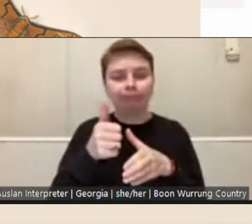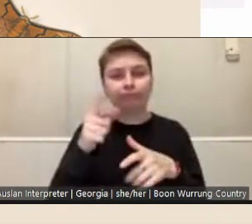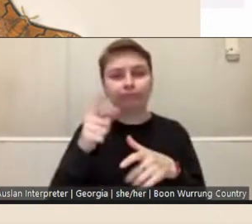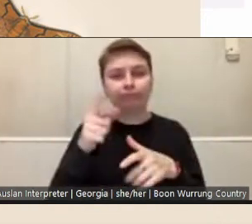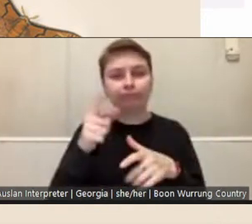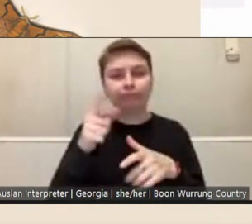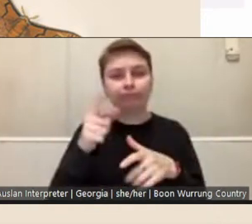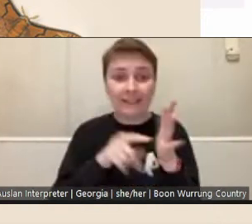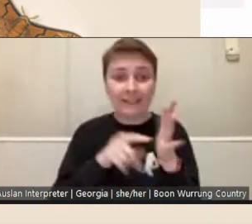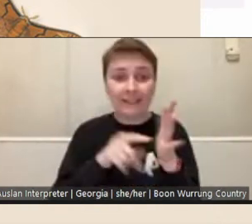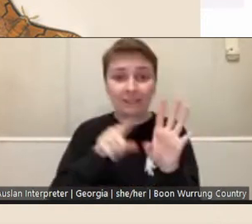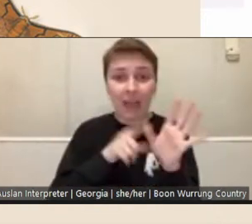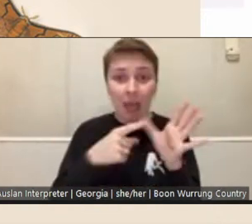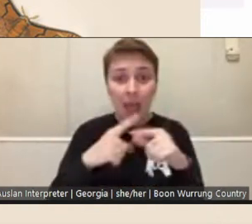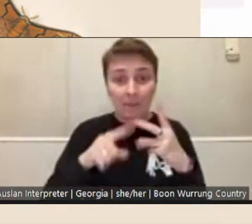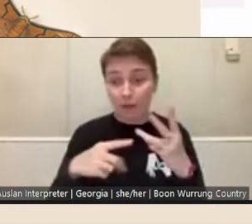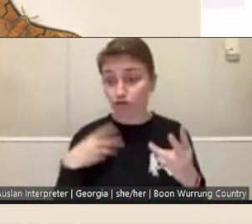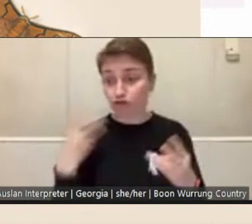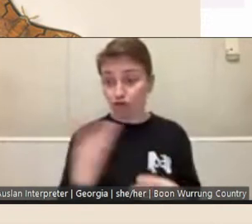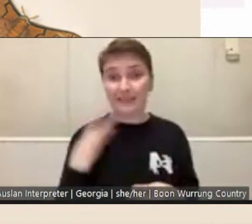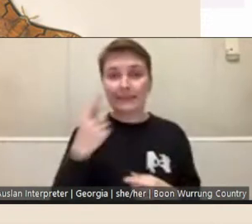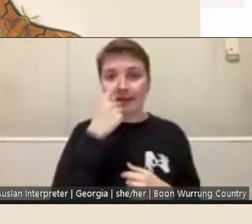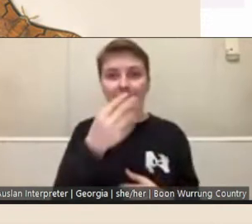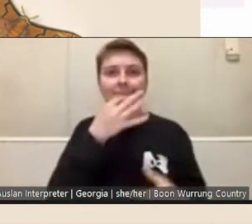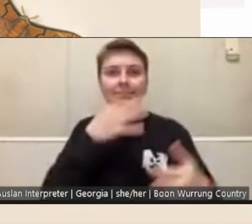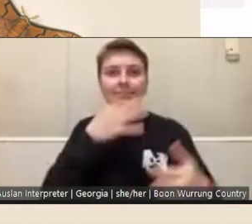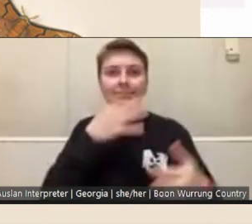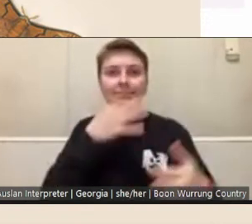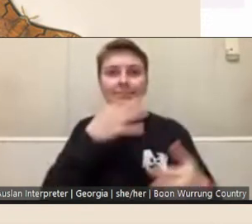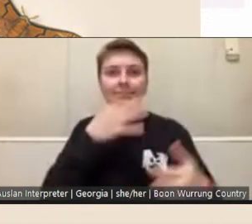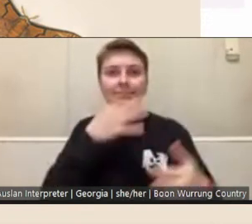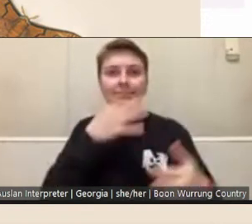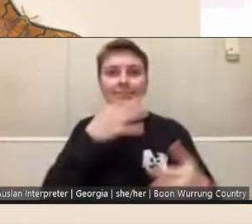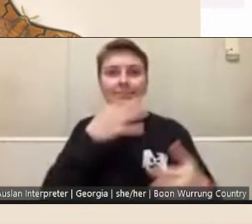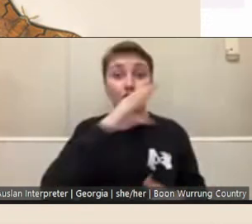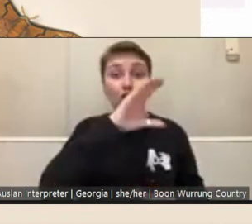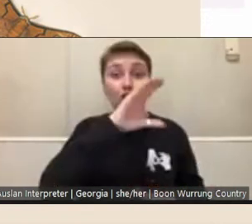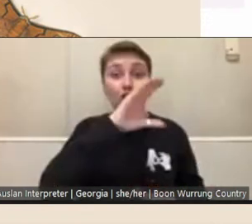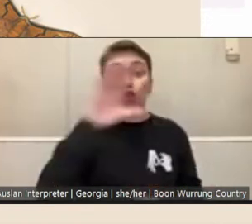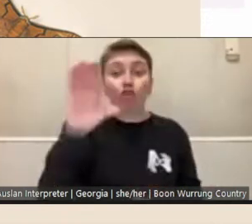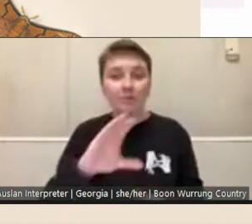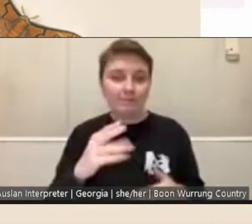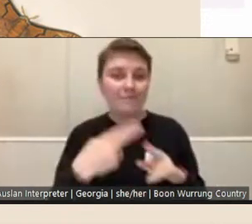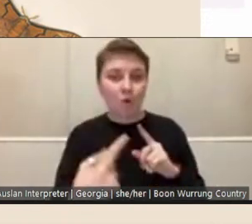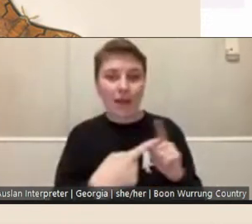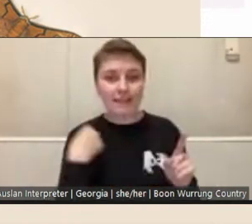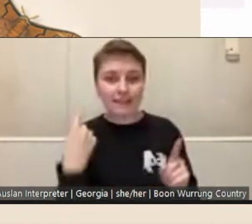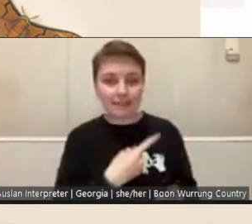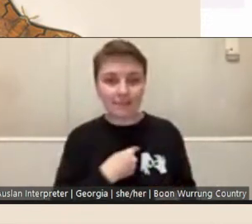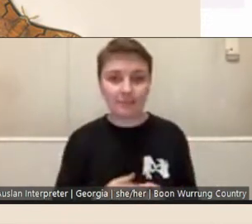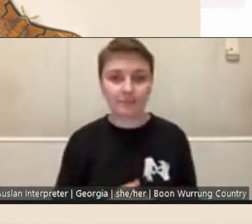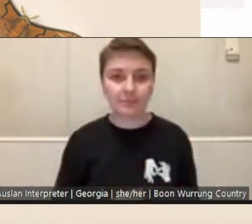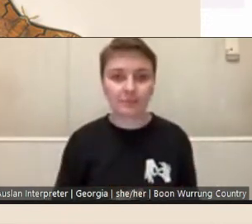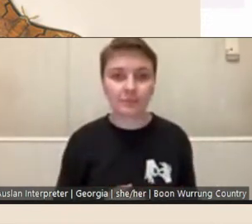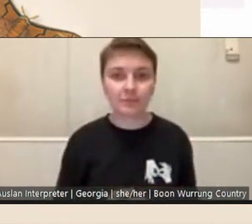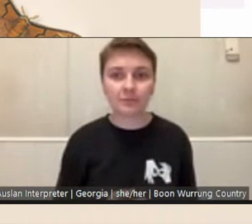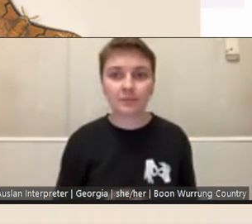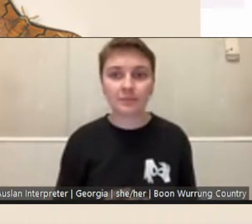ask us questions directly on Zoom. If you have any inquiries that aren't covered this evening,